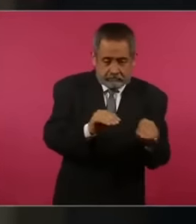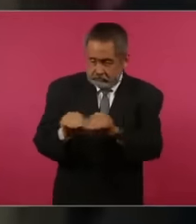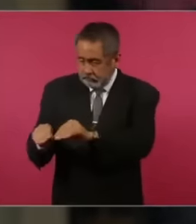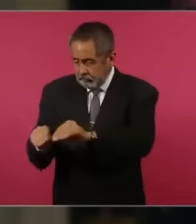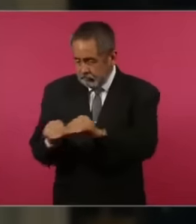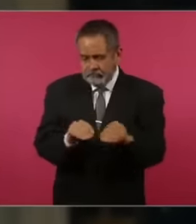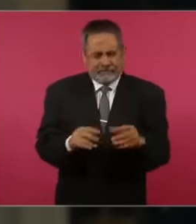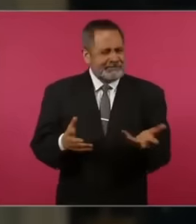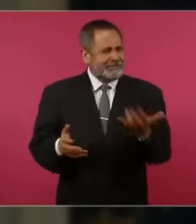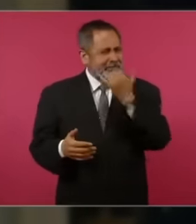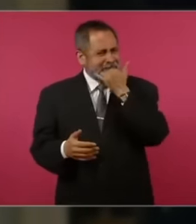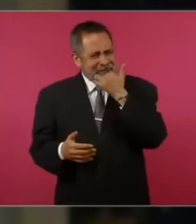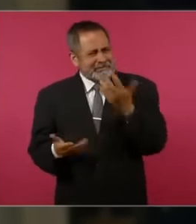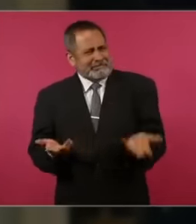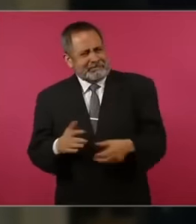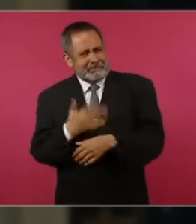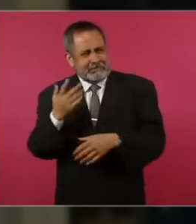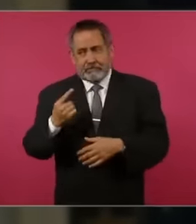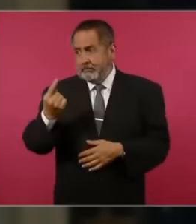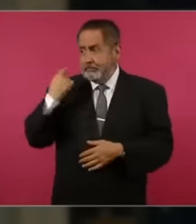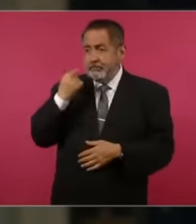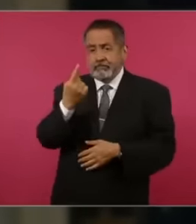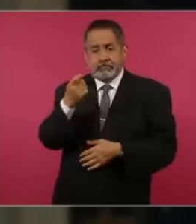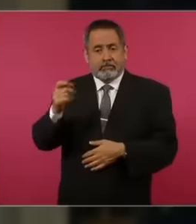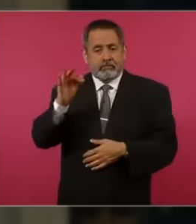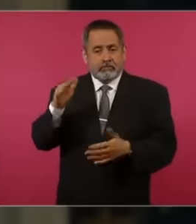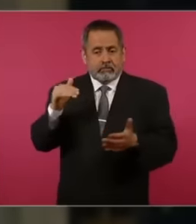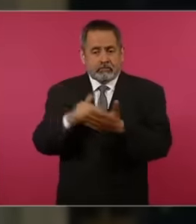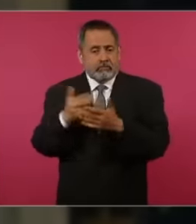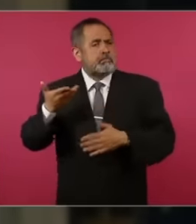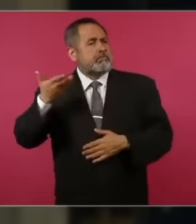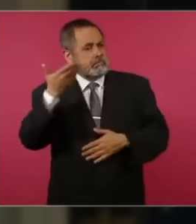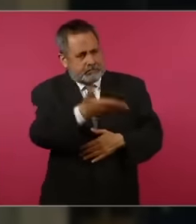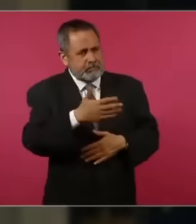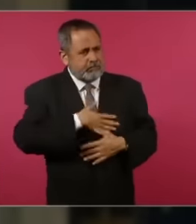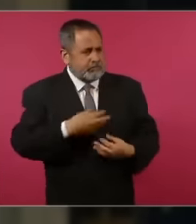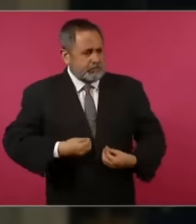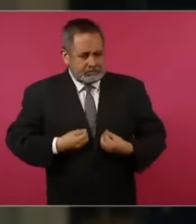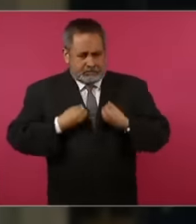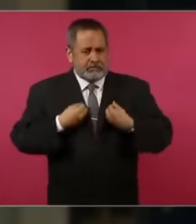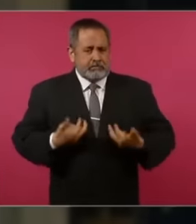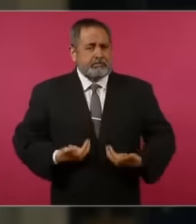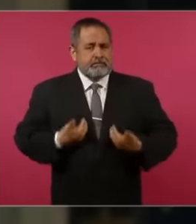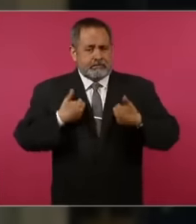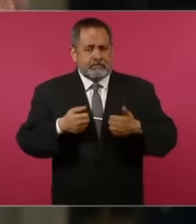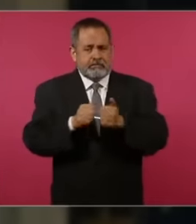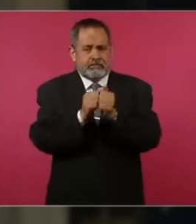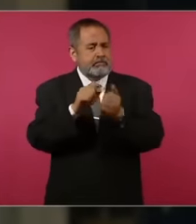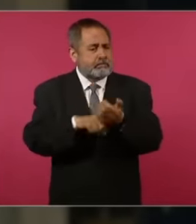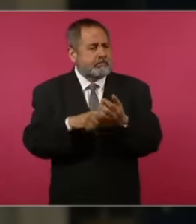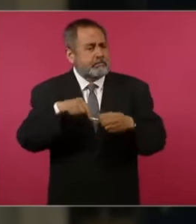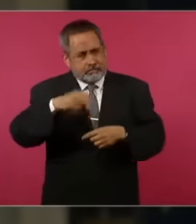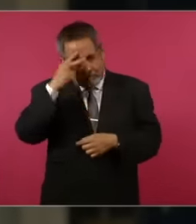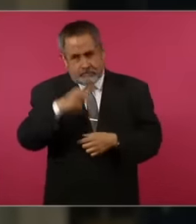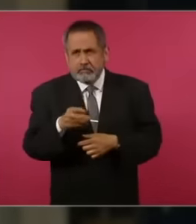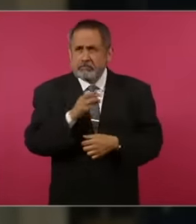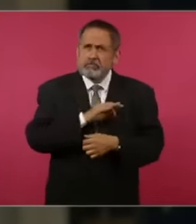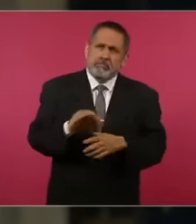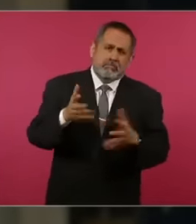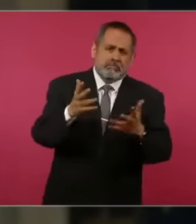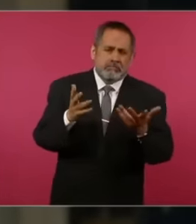140,000 are mobilizing last year and requested refuge here in Mexico, which means there is There are more than 500,600,000